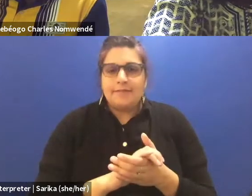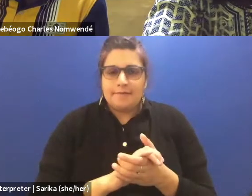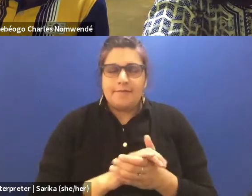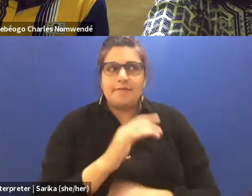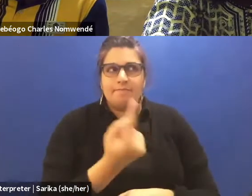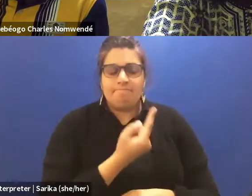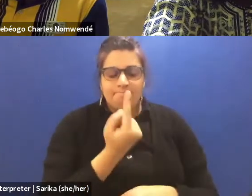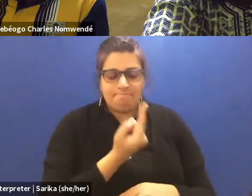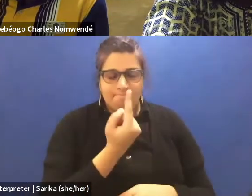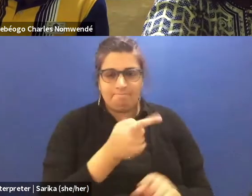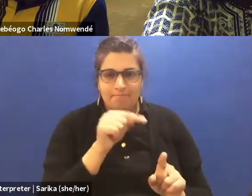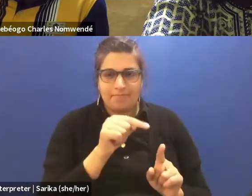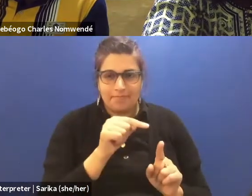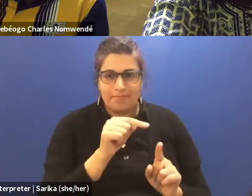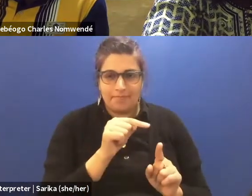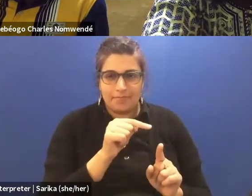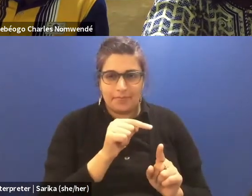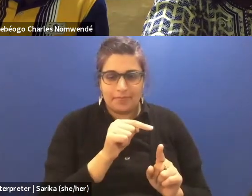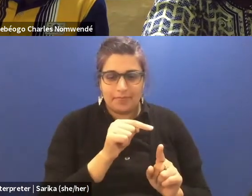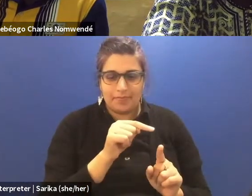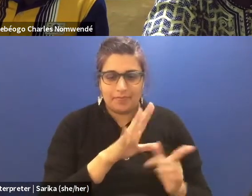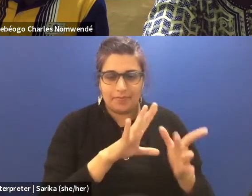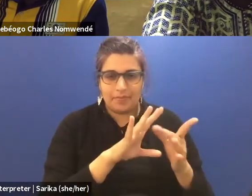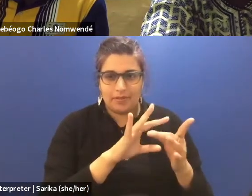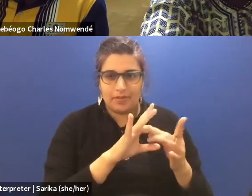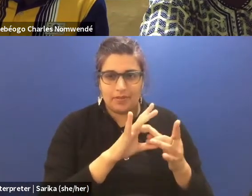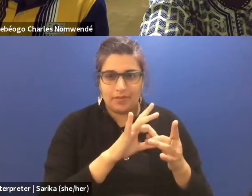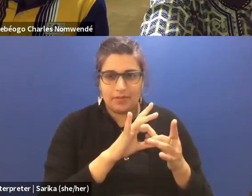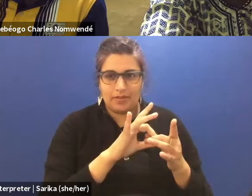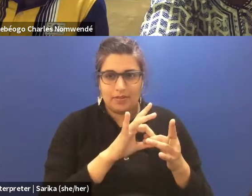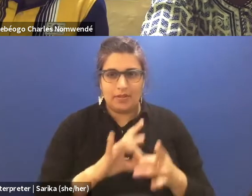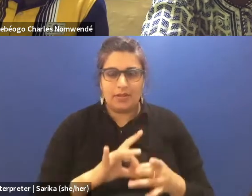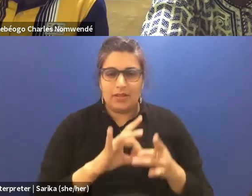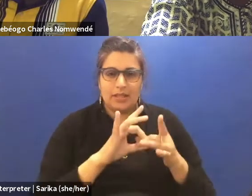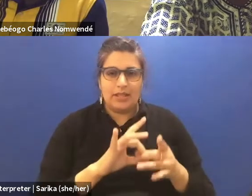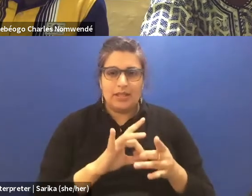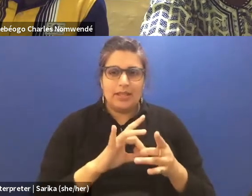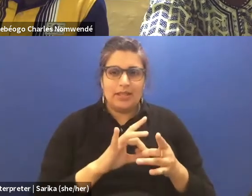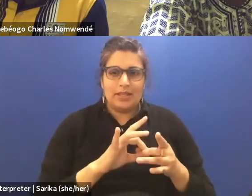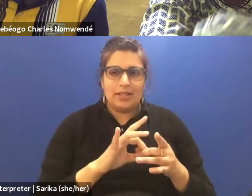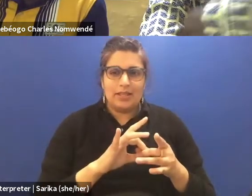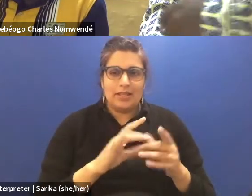(Charles speaking French) Theater does not have borders.